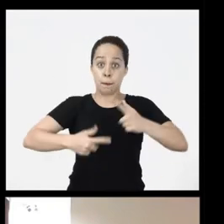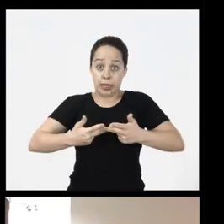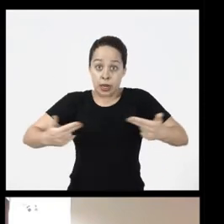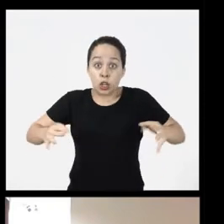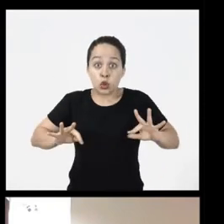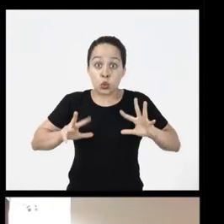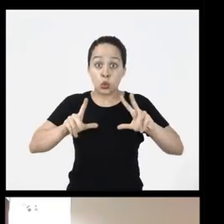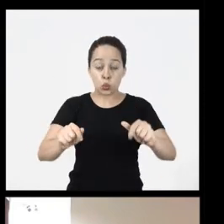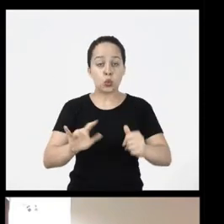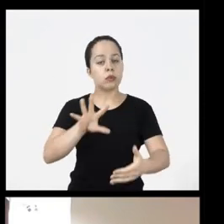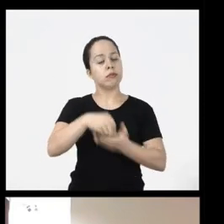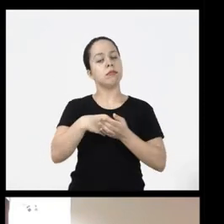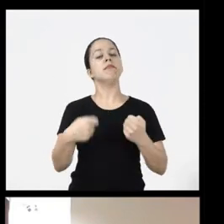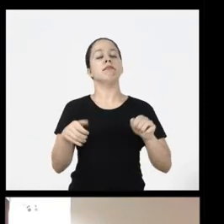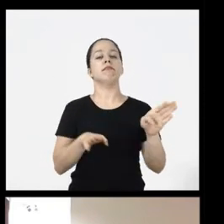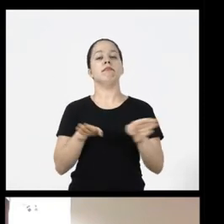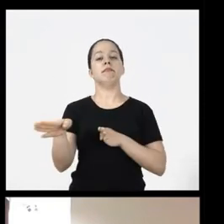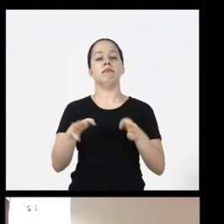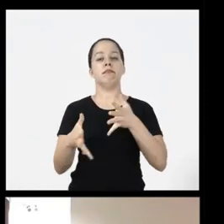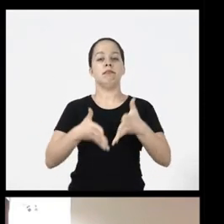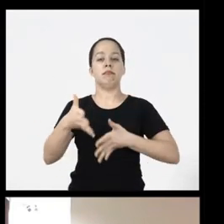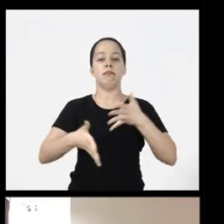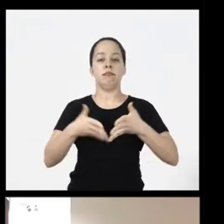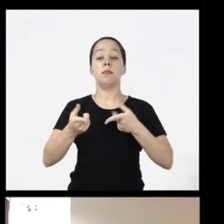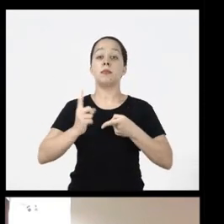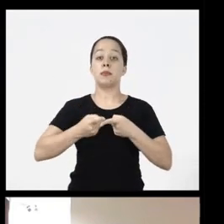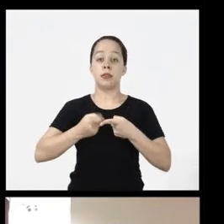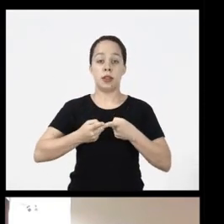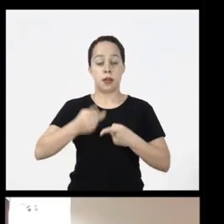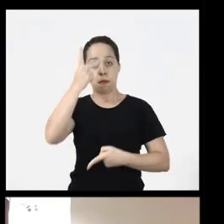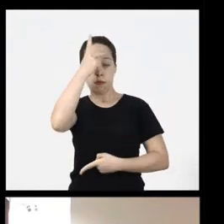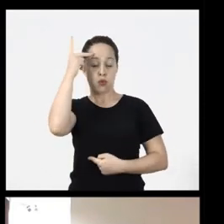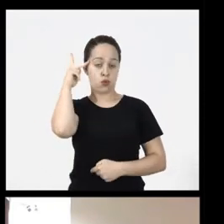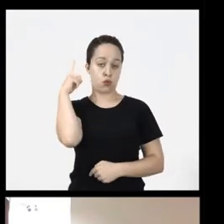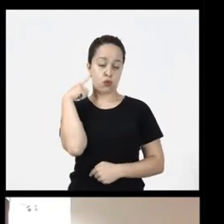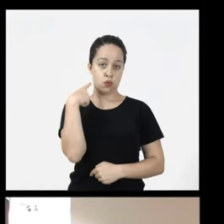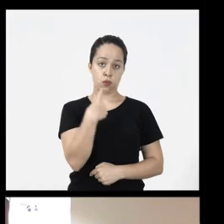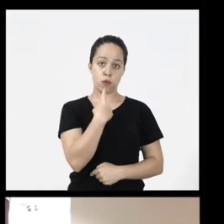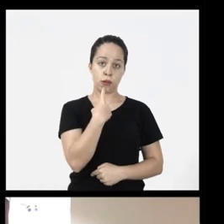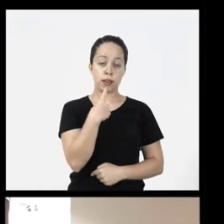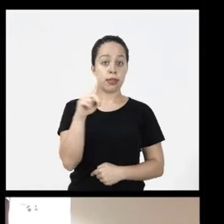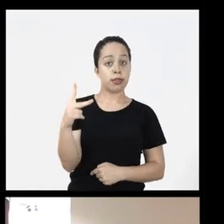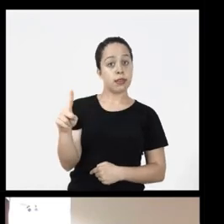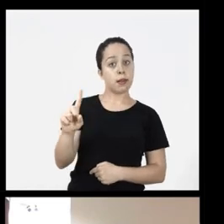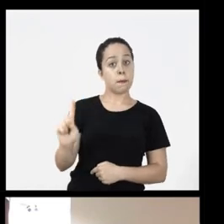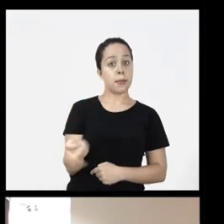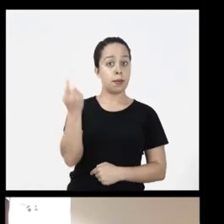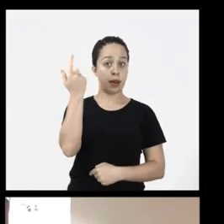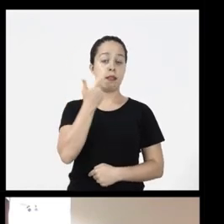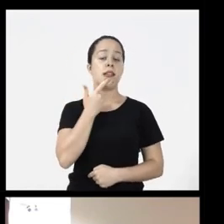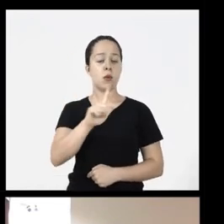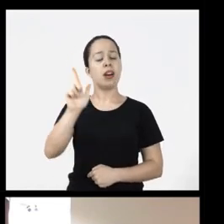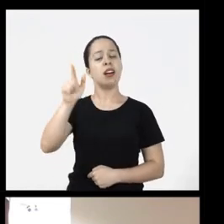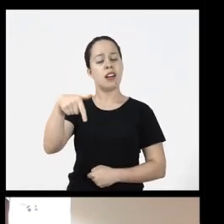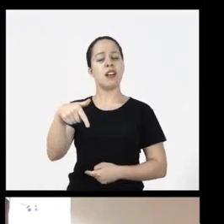used is accessible in Libras because deaf people the first language of deaf